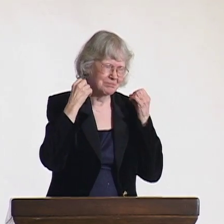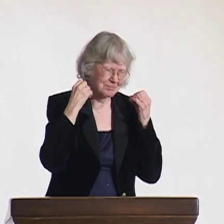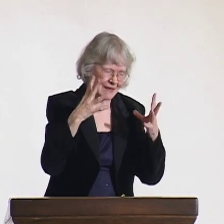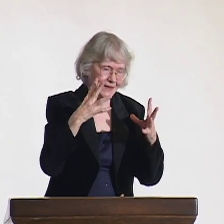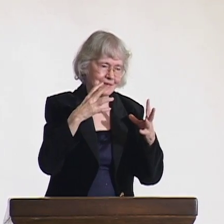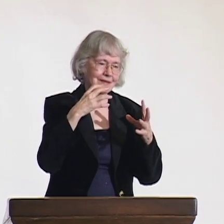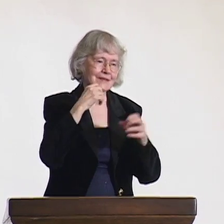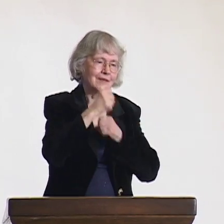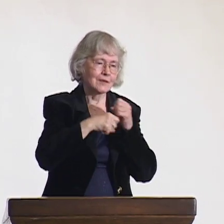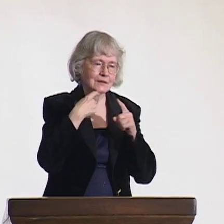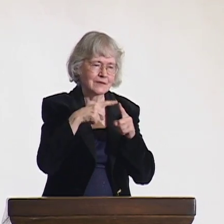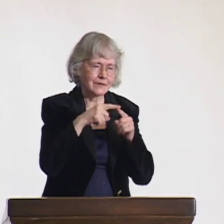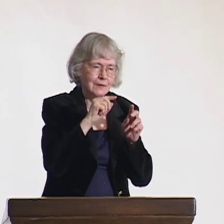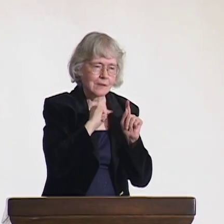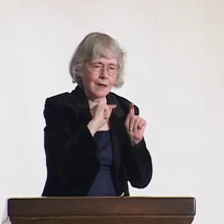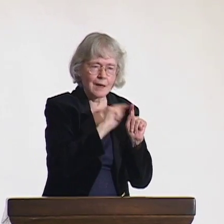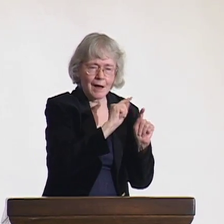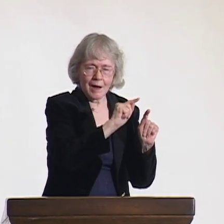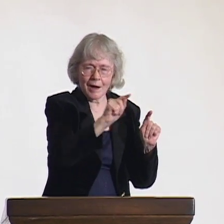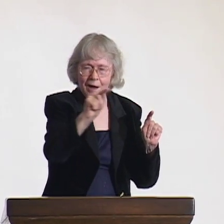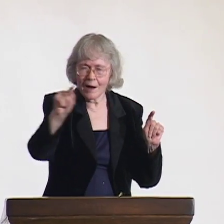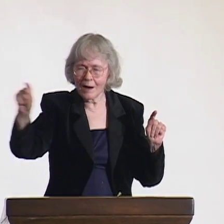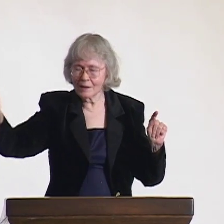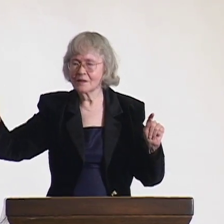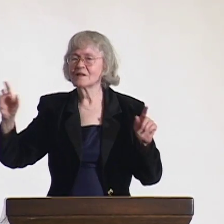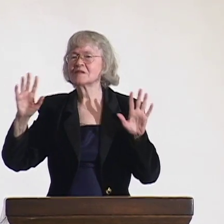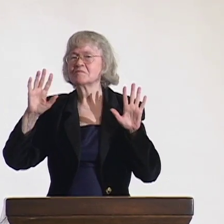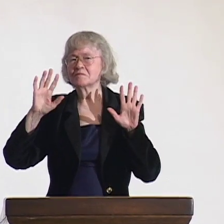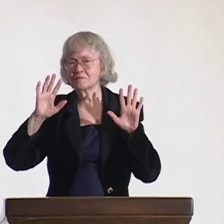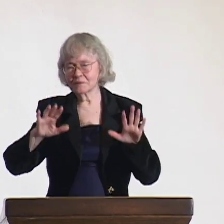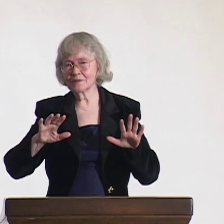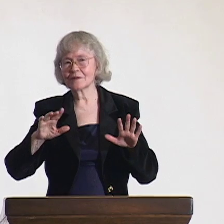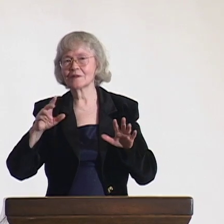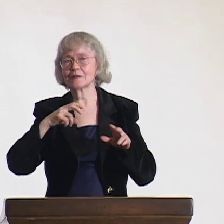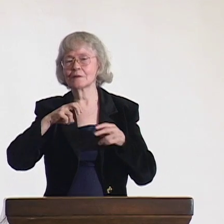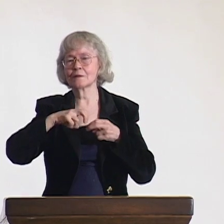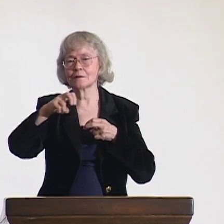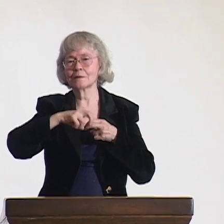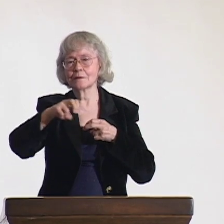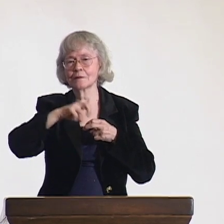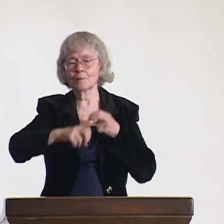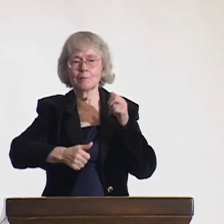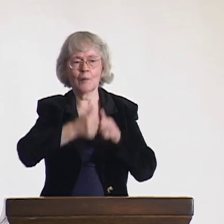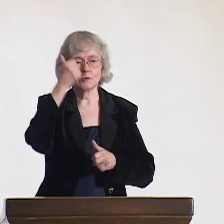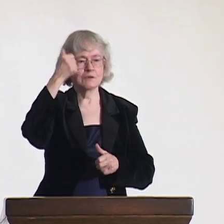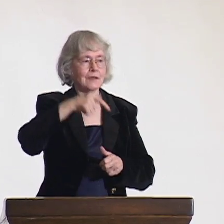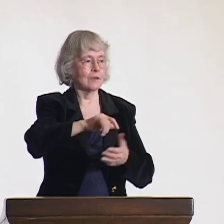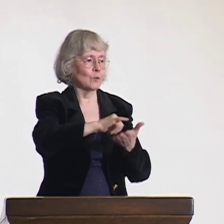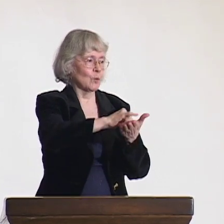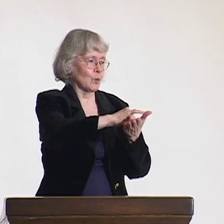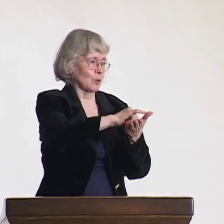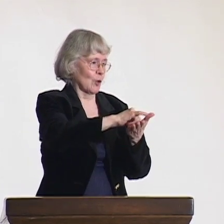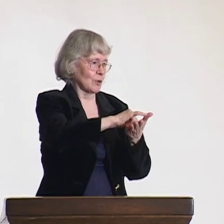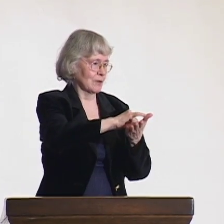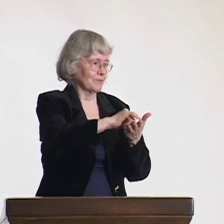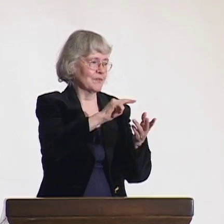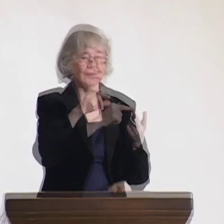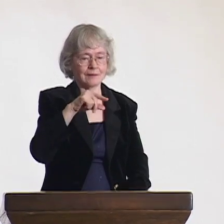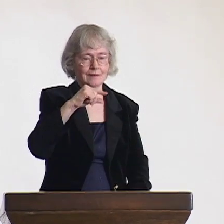I spent many years working with the United Nations, traveling to many countries. Typically, I go to New York City or Geneva